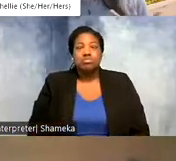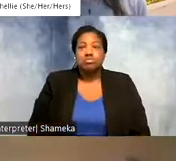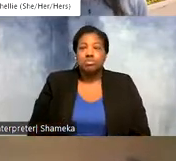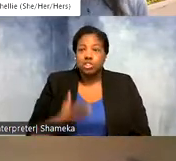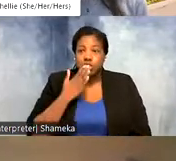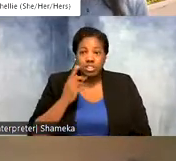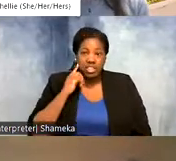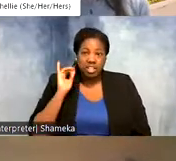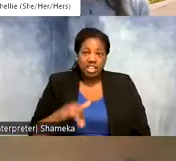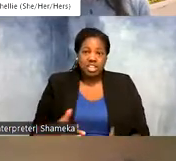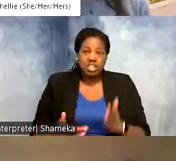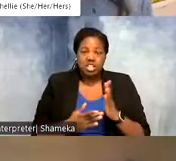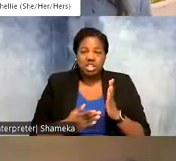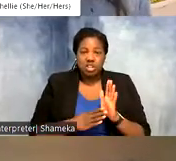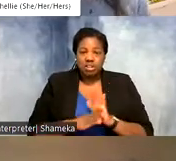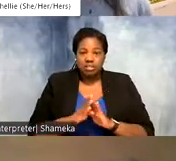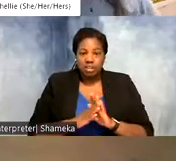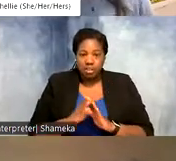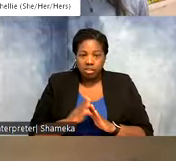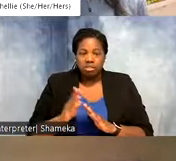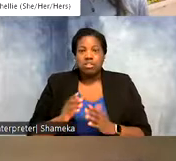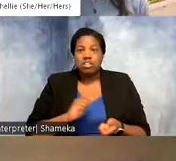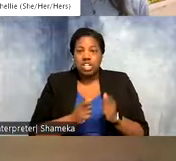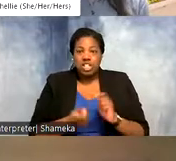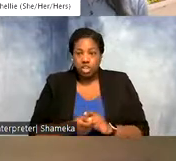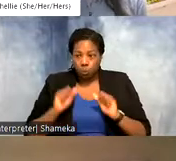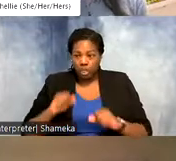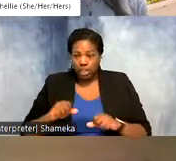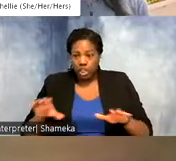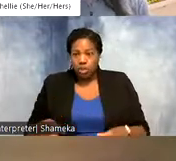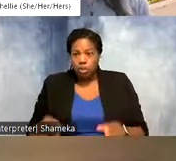our technology advances it allows us to do more and more for these endangered species.